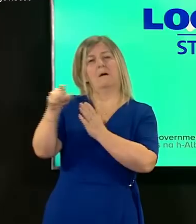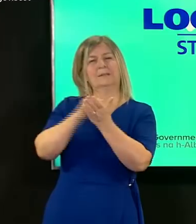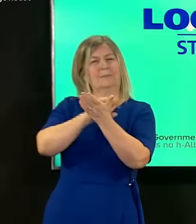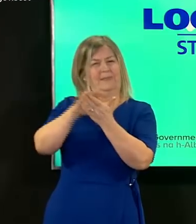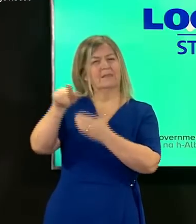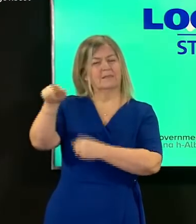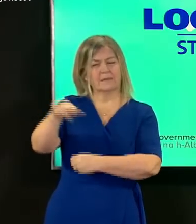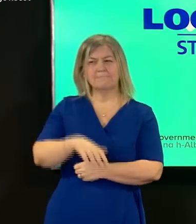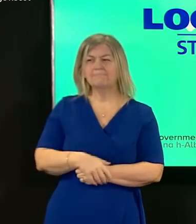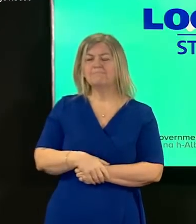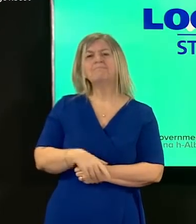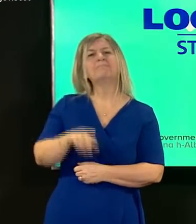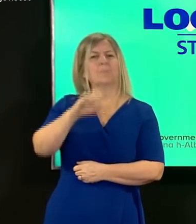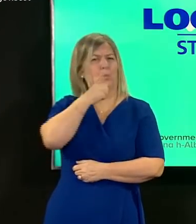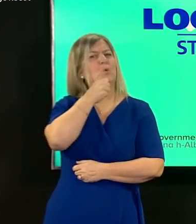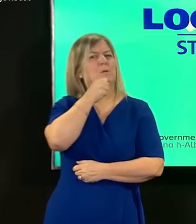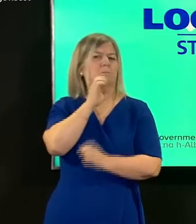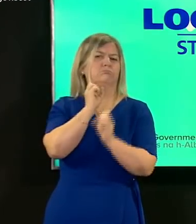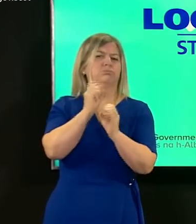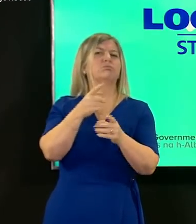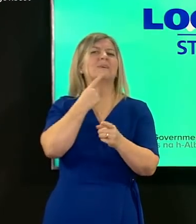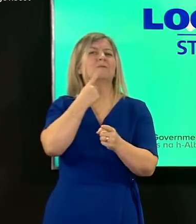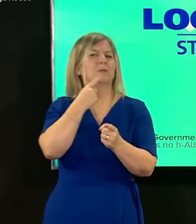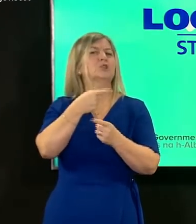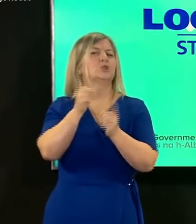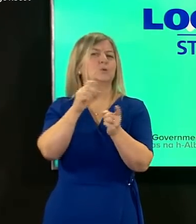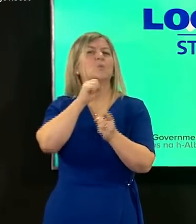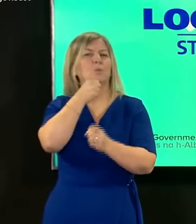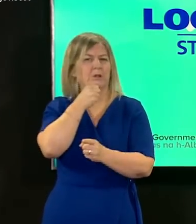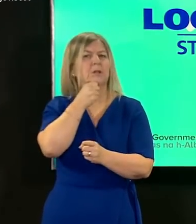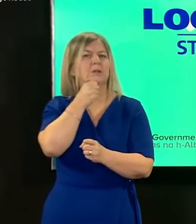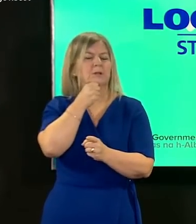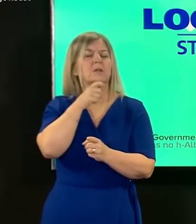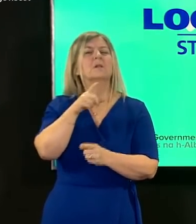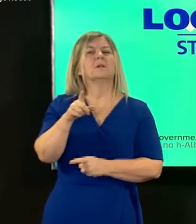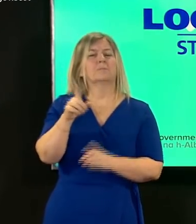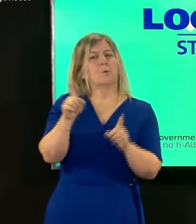who will say a few words after me and who will also of course help answer the questions